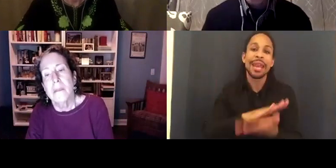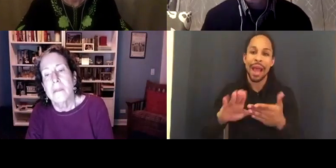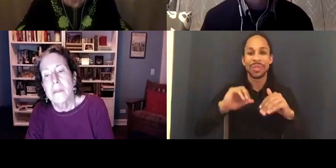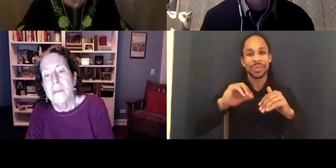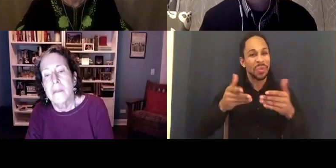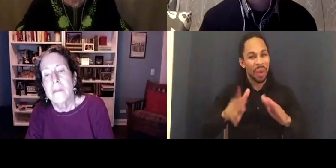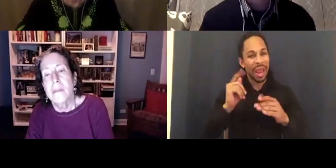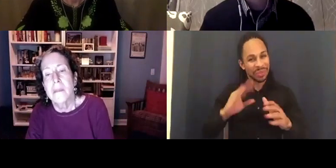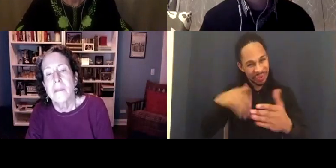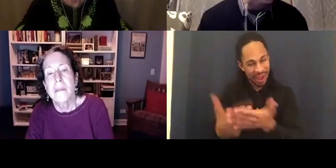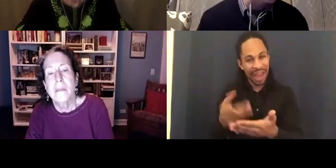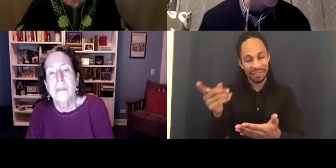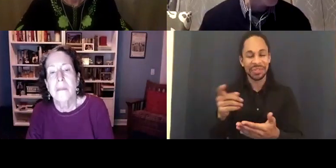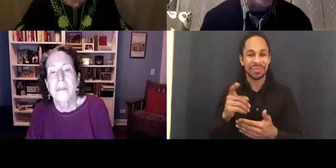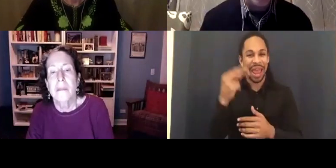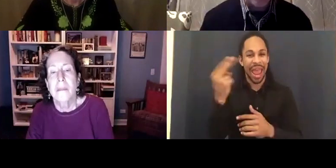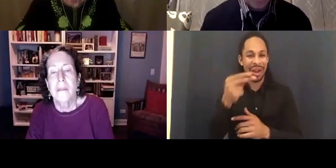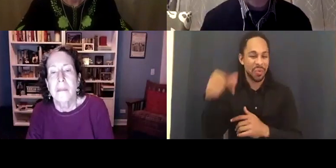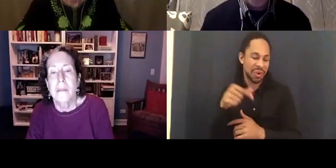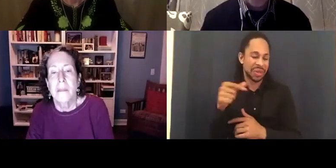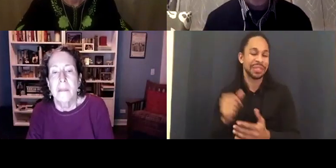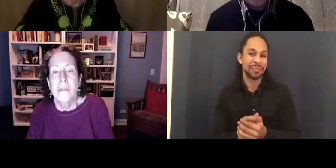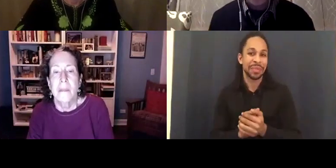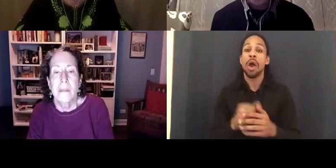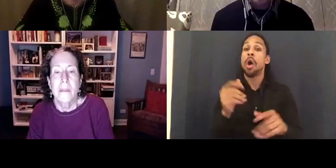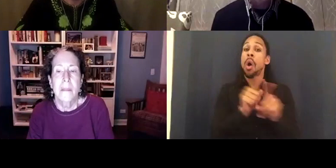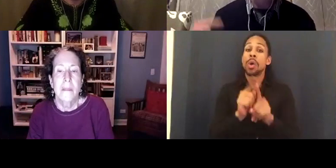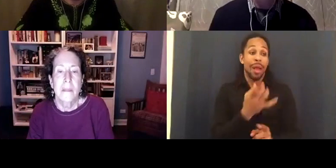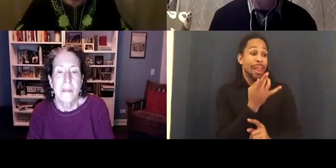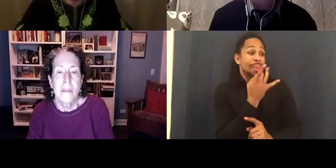Big shout out to lights, camera, access which is going to be running tomorrow.